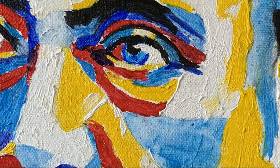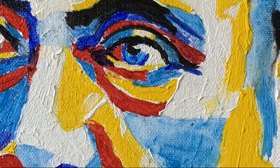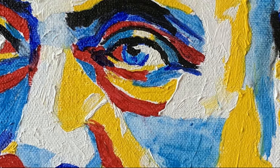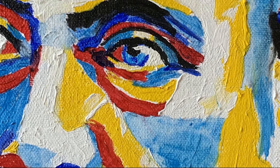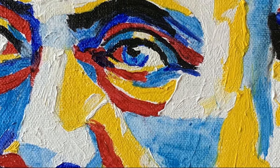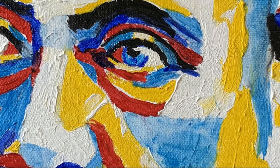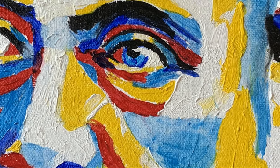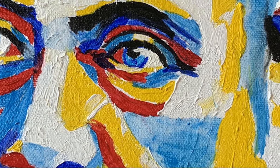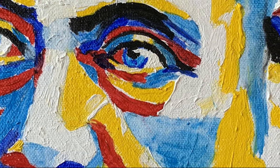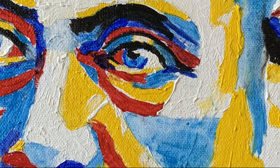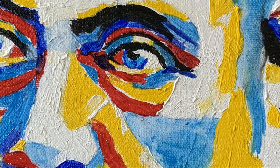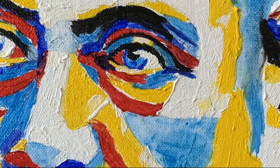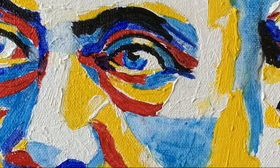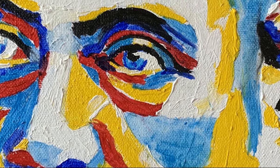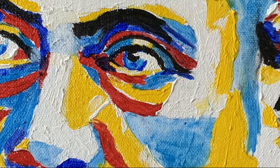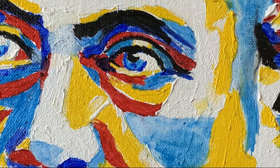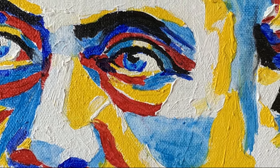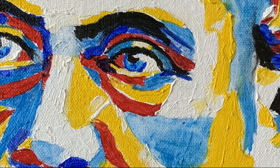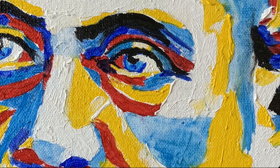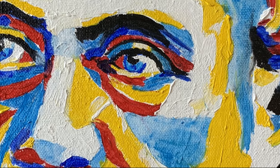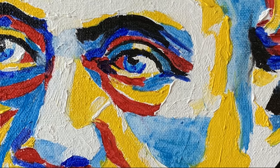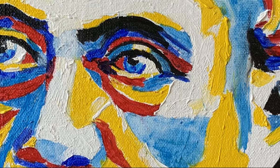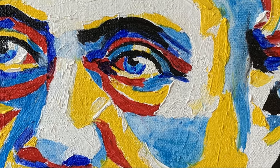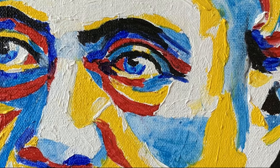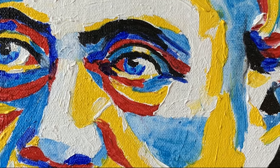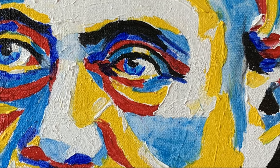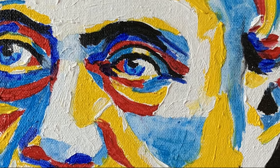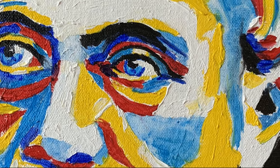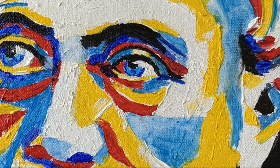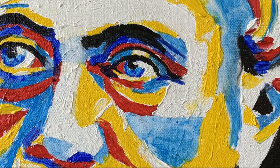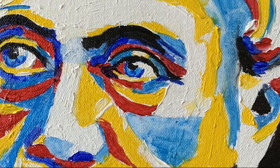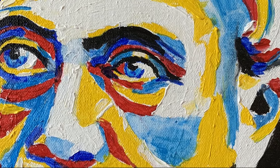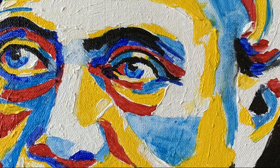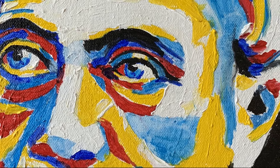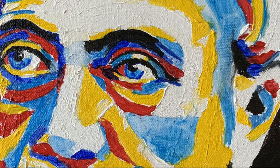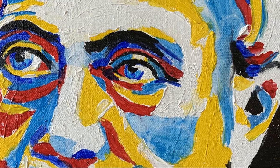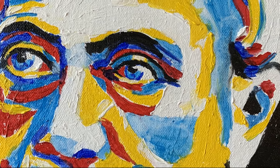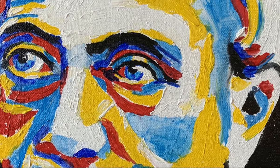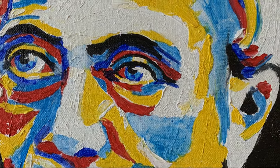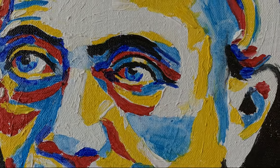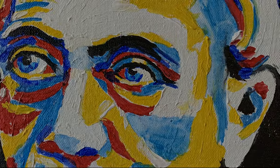an illness. This personal experience with deafness would shape his life's trajectory,